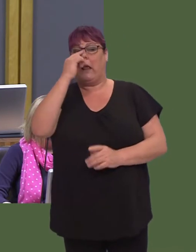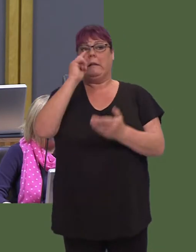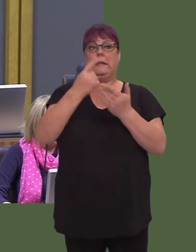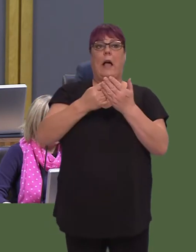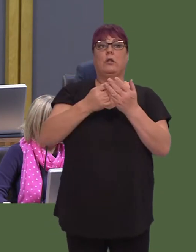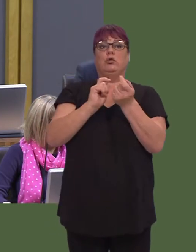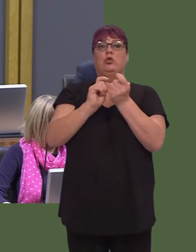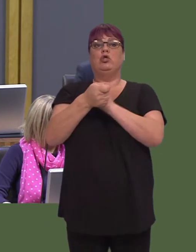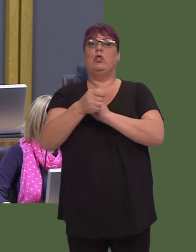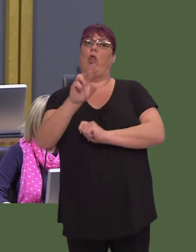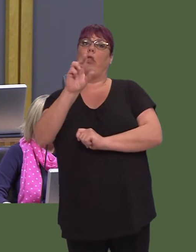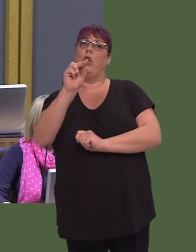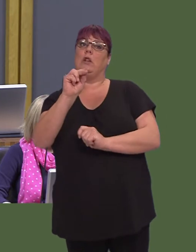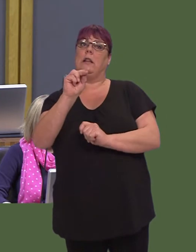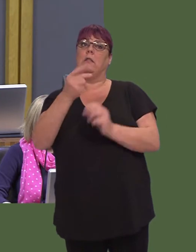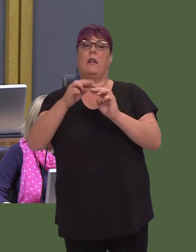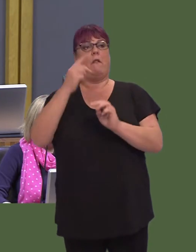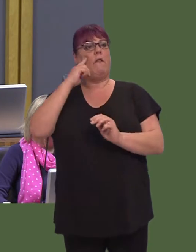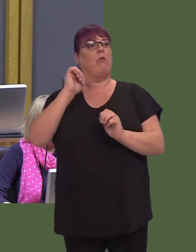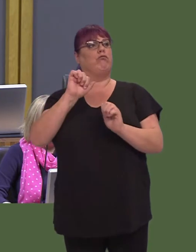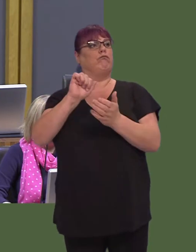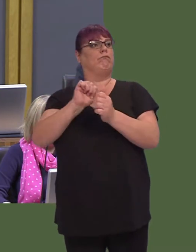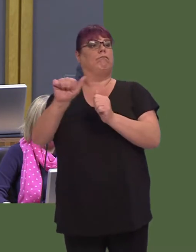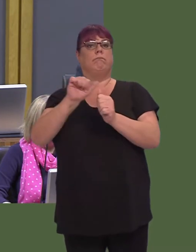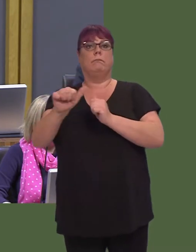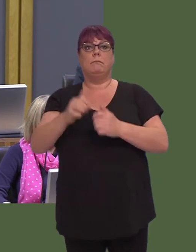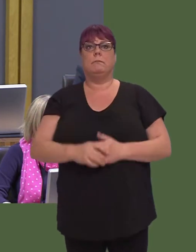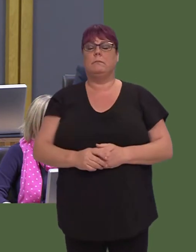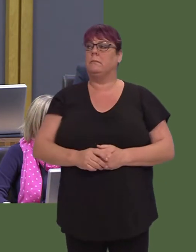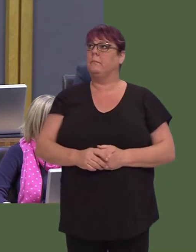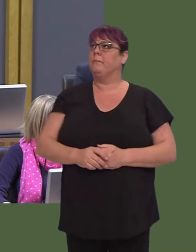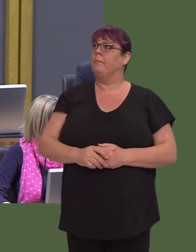it was appropriate, in effect reversing the current position, making it easier and less